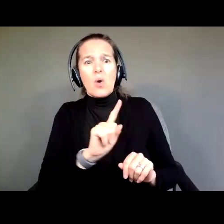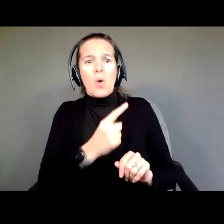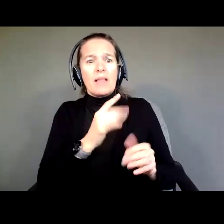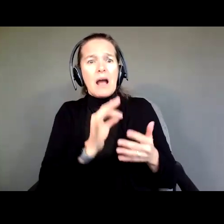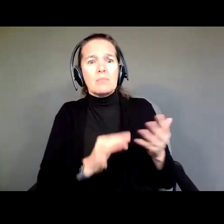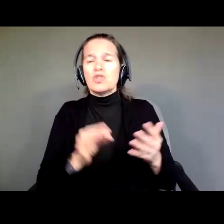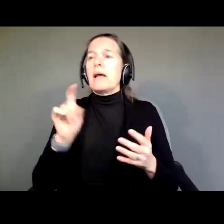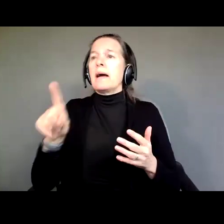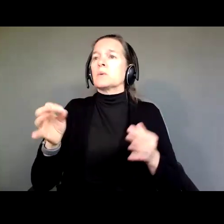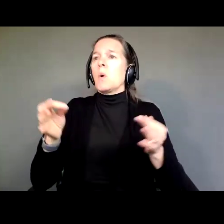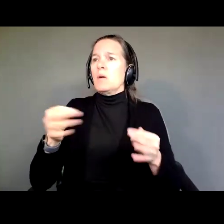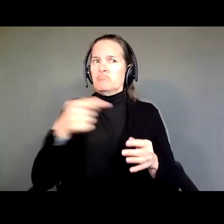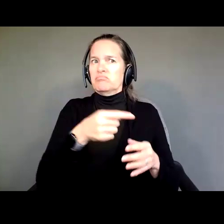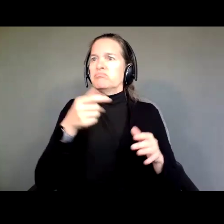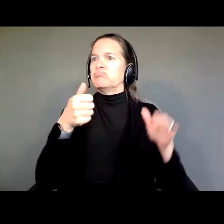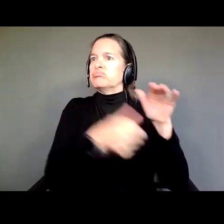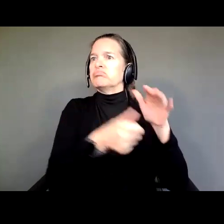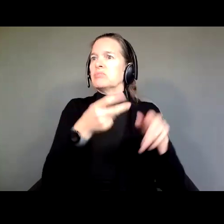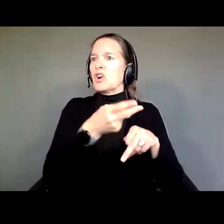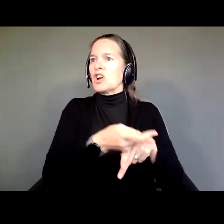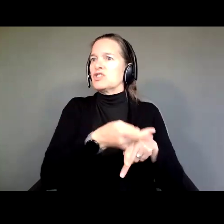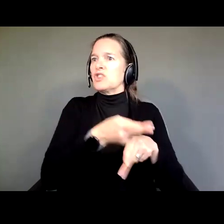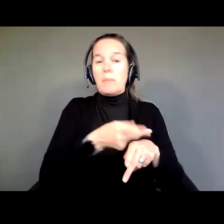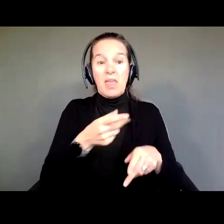it, and takes away all my rights, bad things can happen.